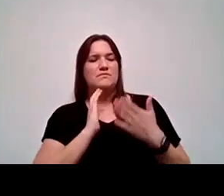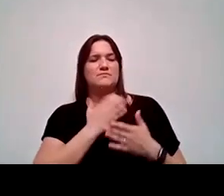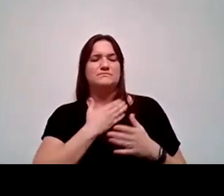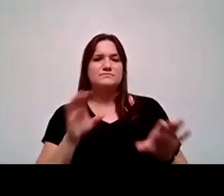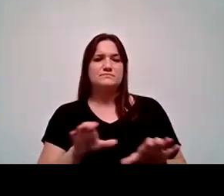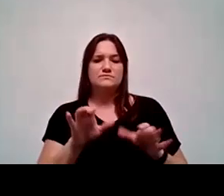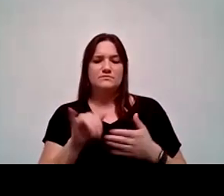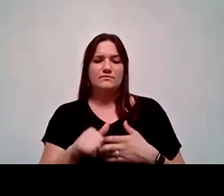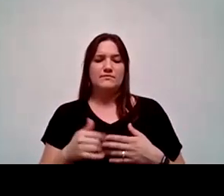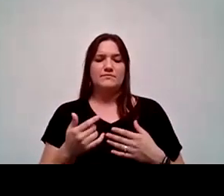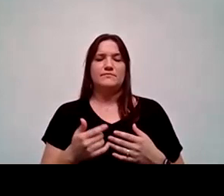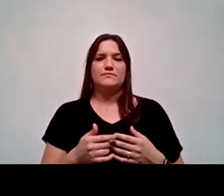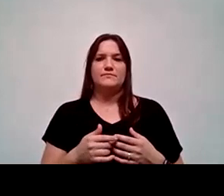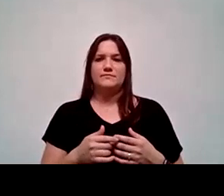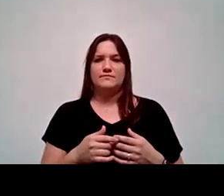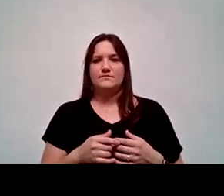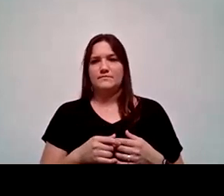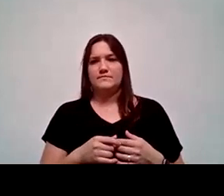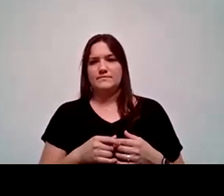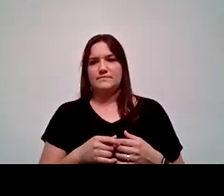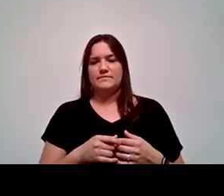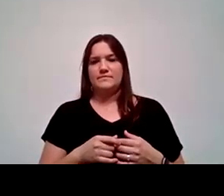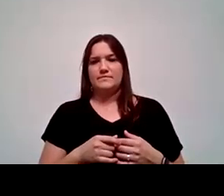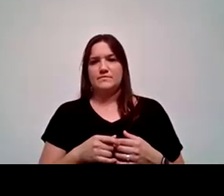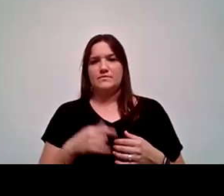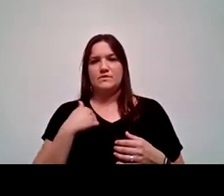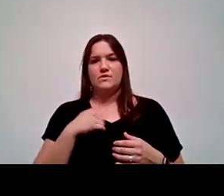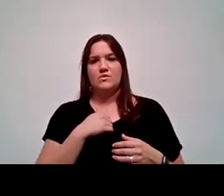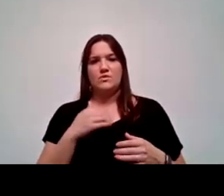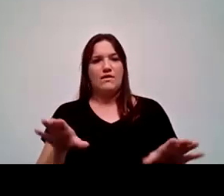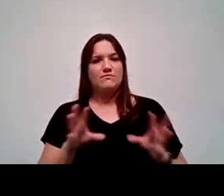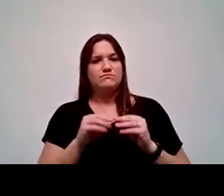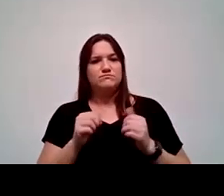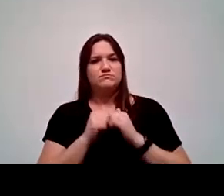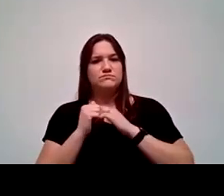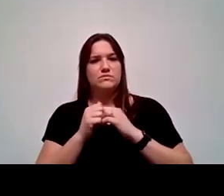You know, the Padres como Compañeros sessions. And that's very helpful, too. But I think we did it right